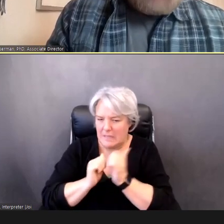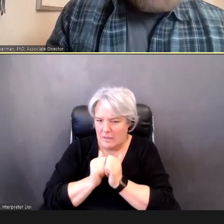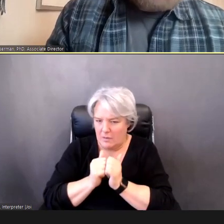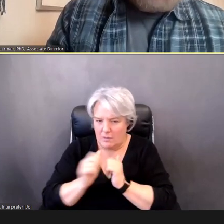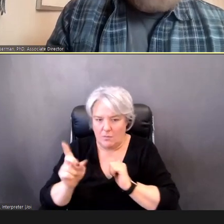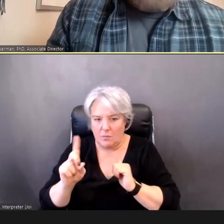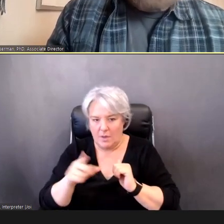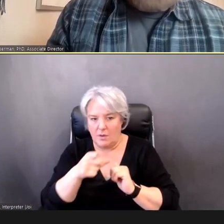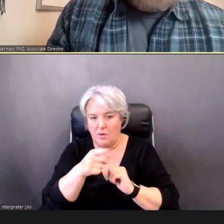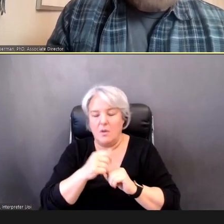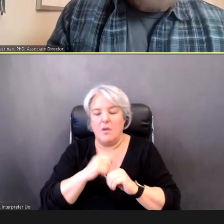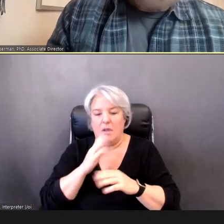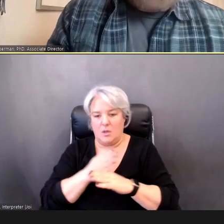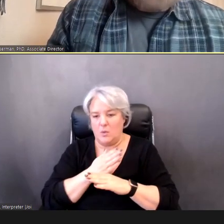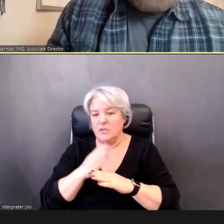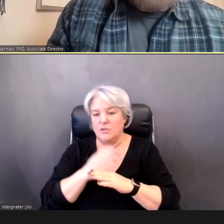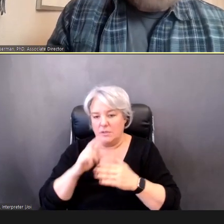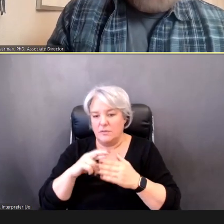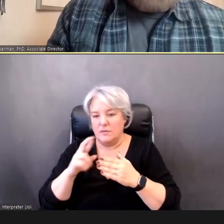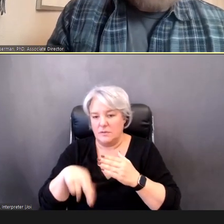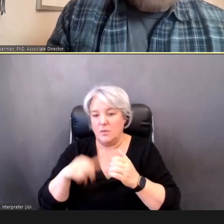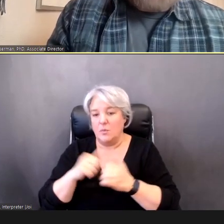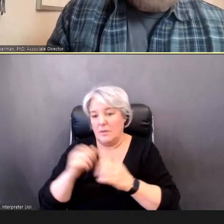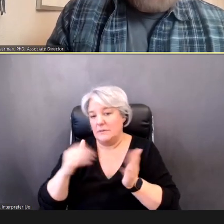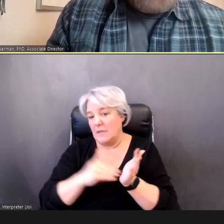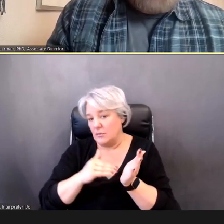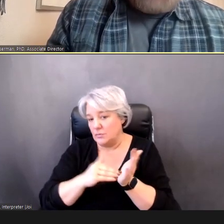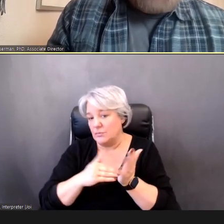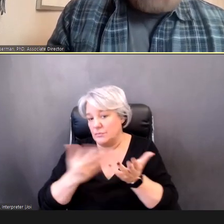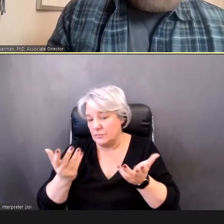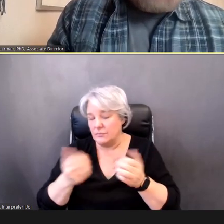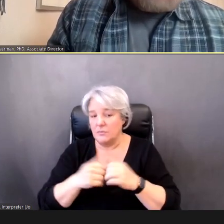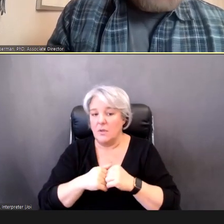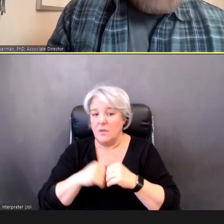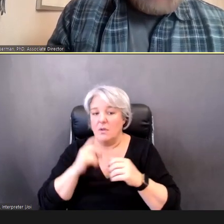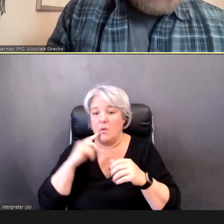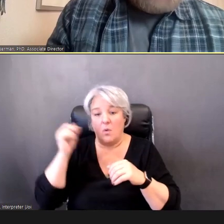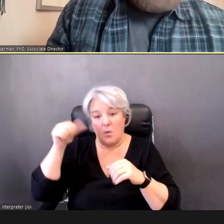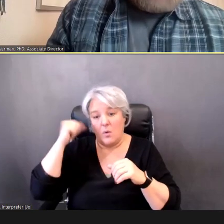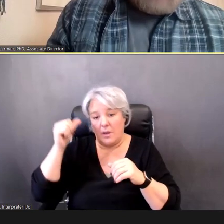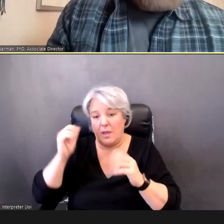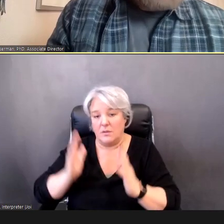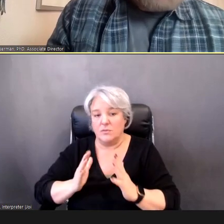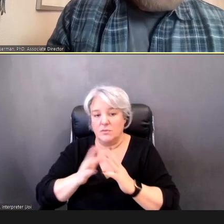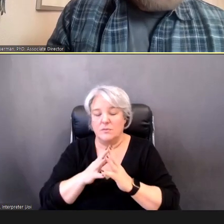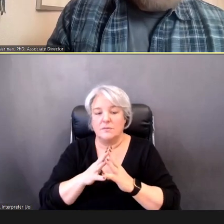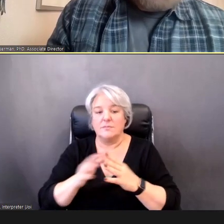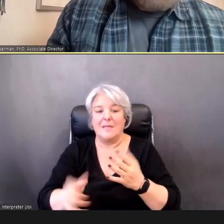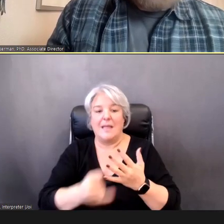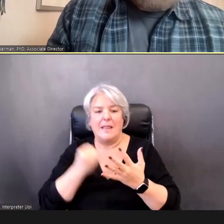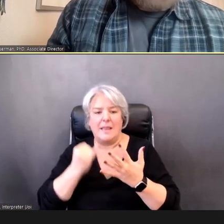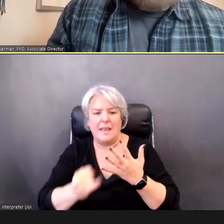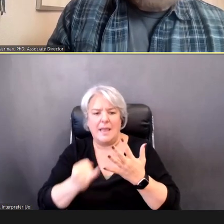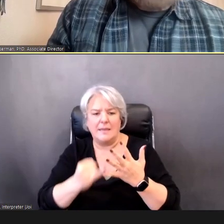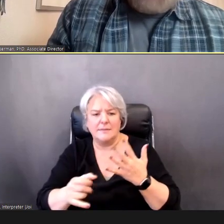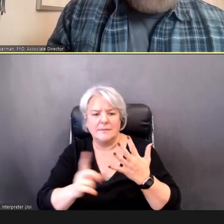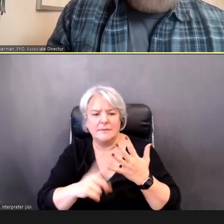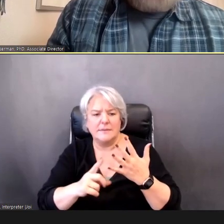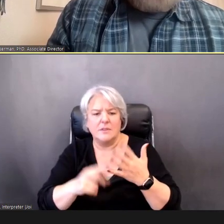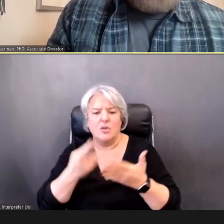those results with healthcare providers, and audiologists, And then, lastly, there's resources for tracking a group of children, and